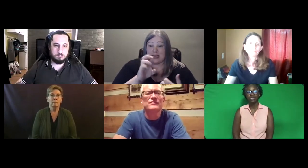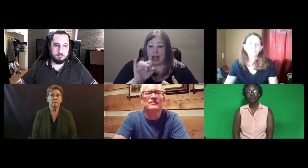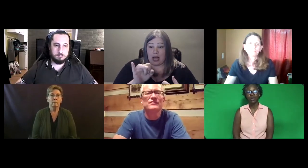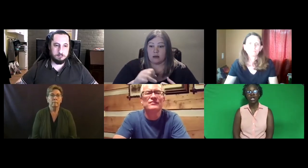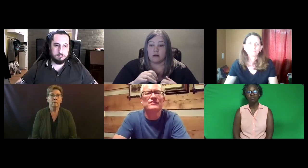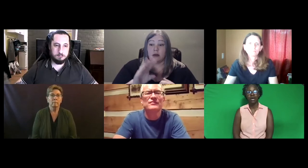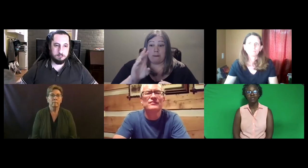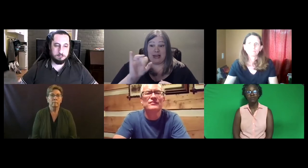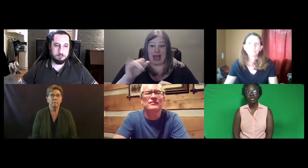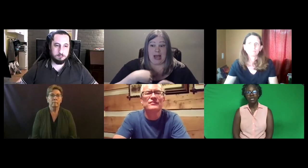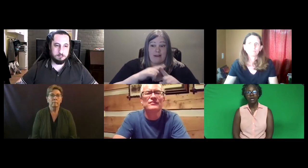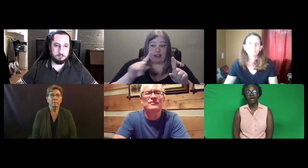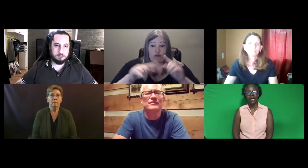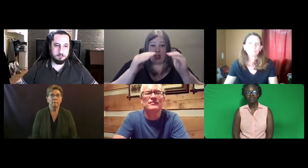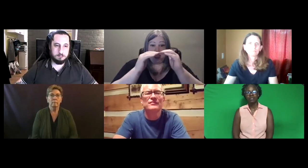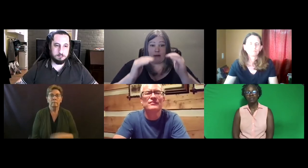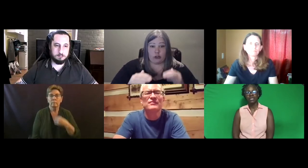for Colorado? As to the BEI?